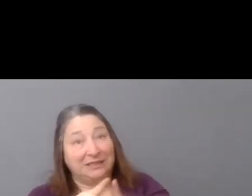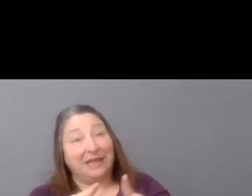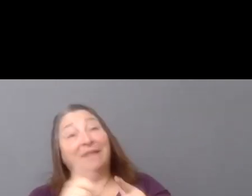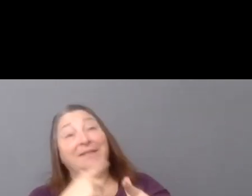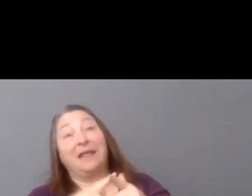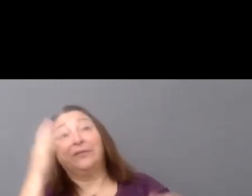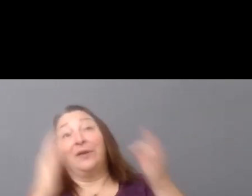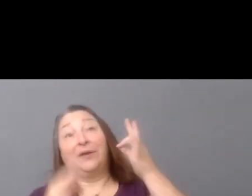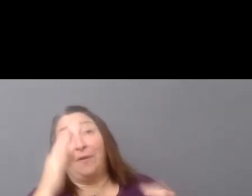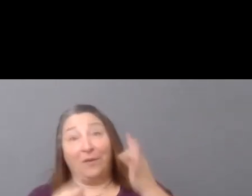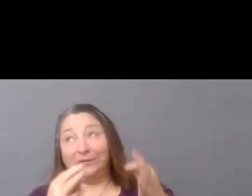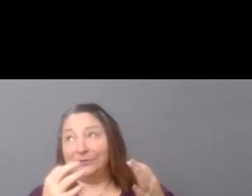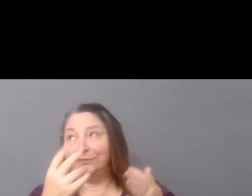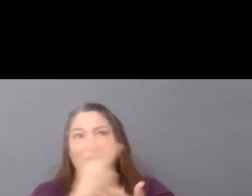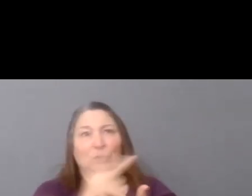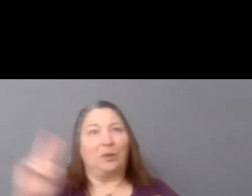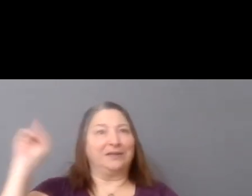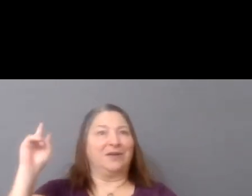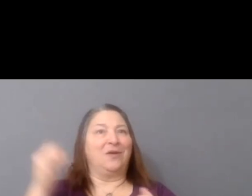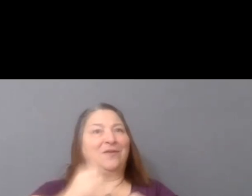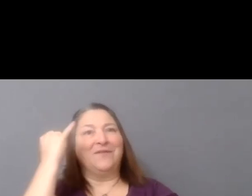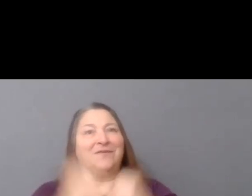a few weeks ago is just yet another step